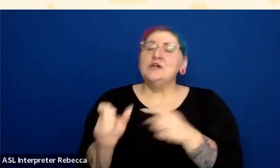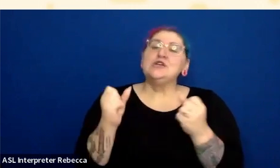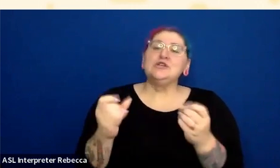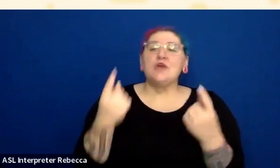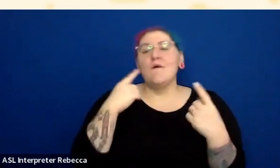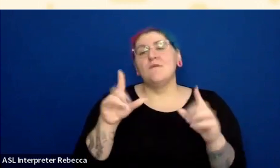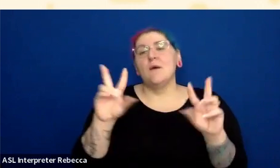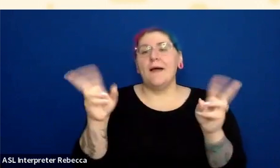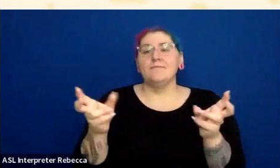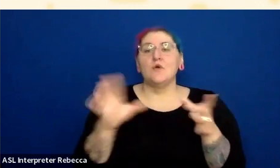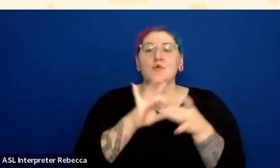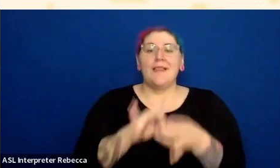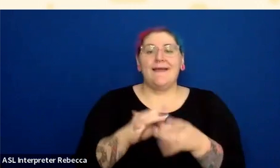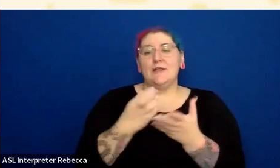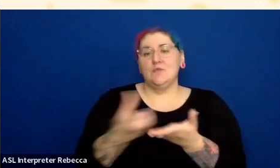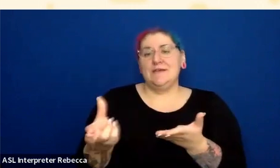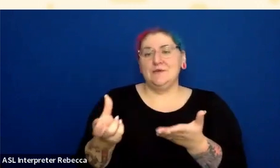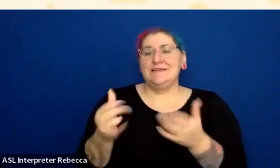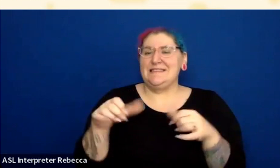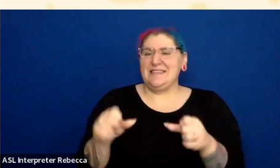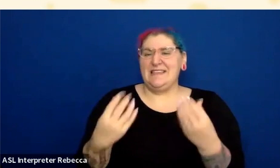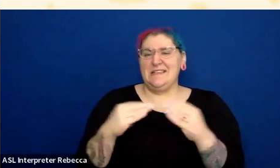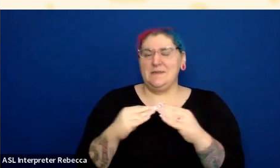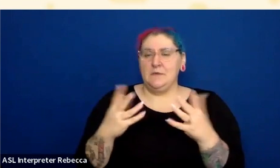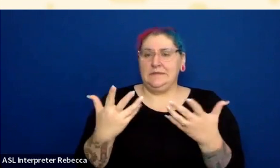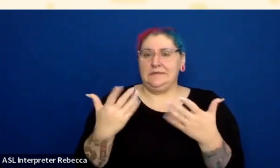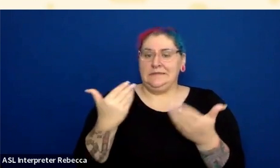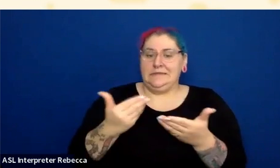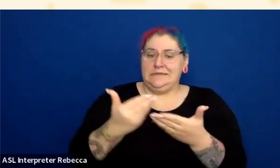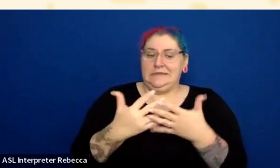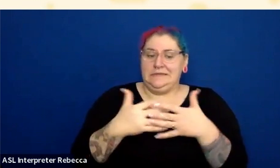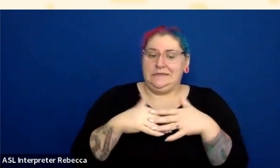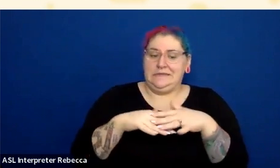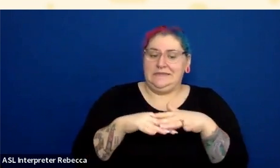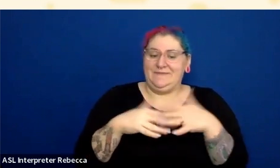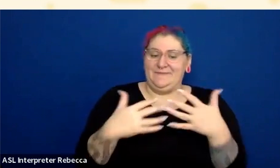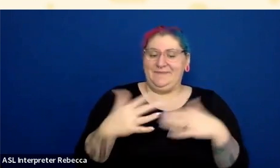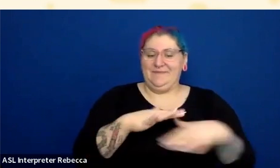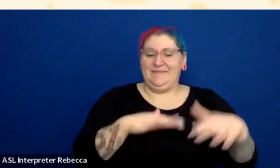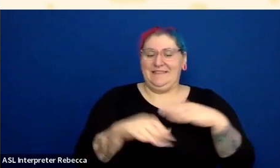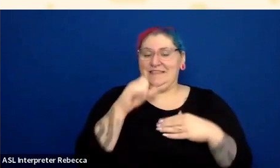but I even, there, do have a couple of separate links... So at the bottom, I've got a link to the WordPress accessibility plugin,